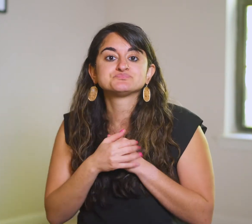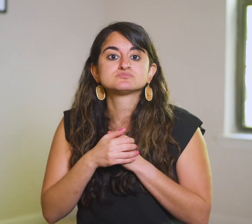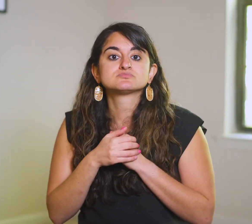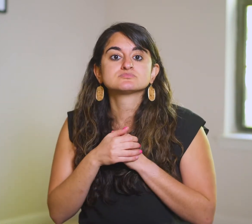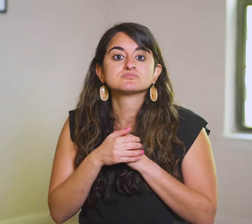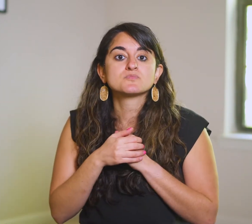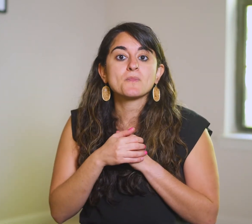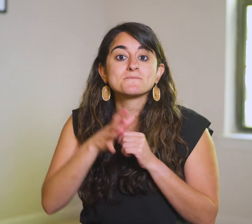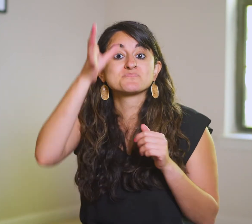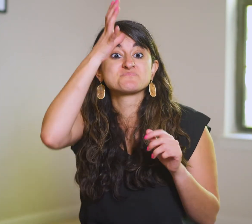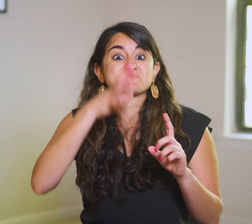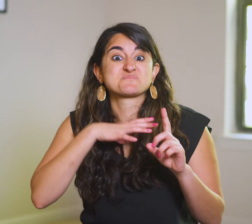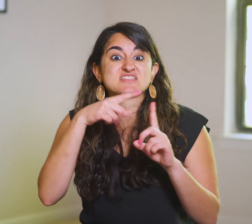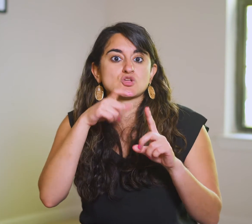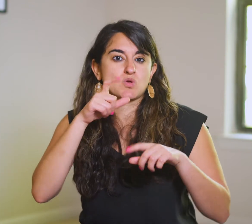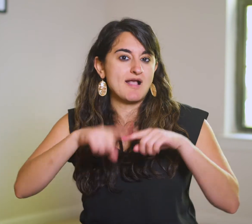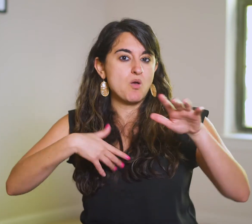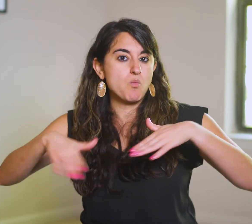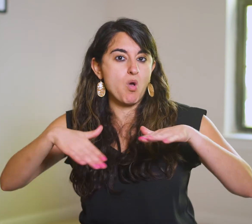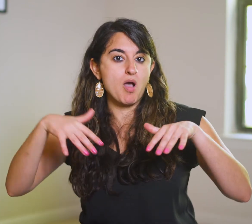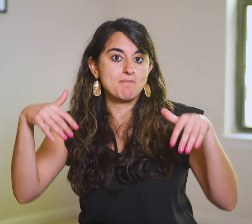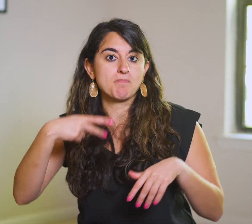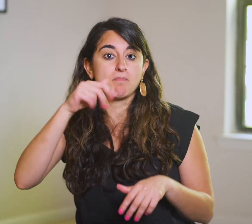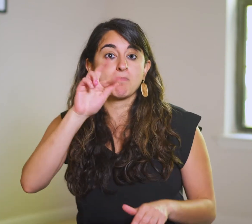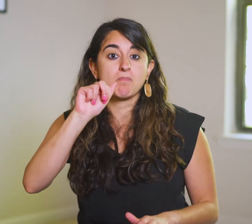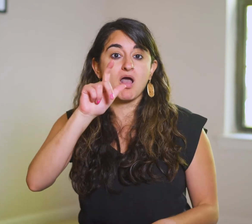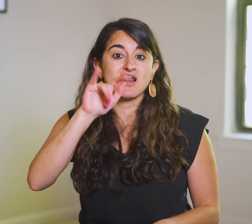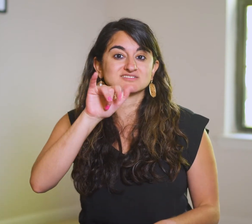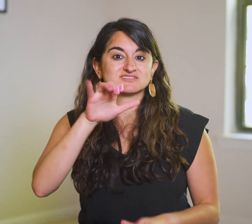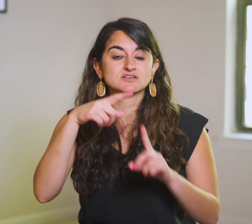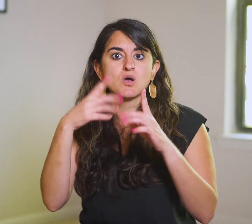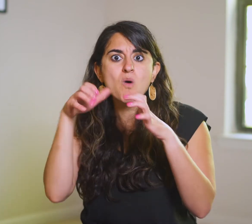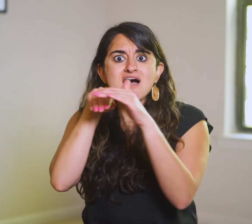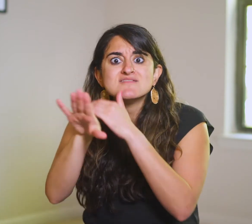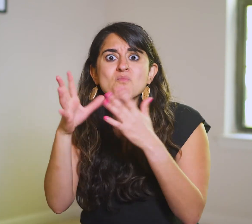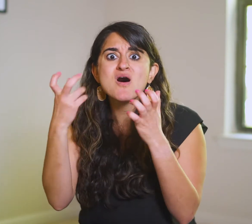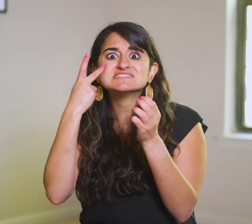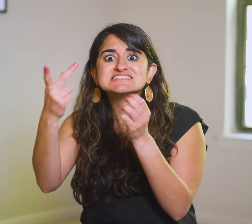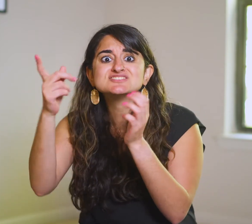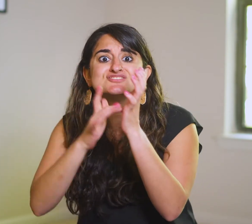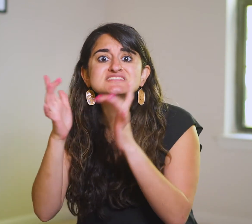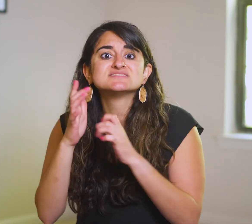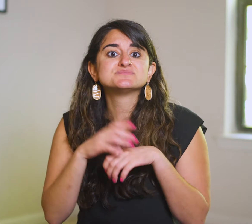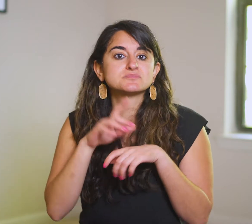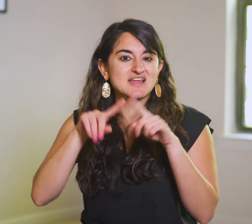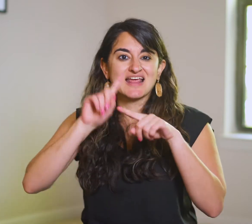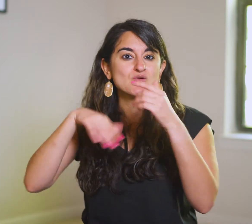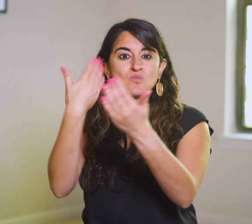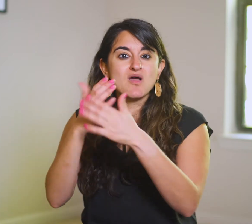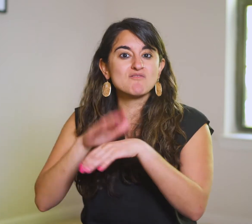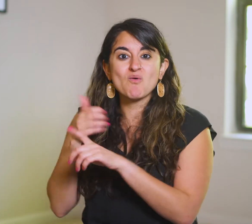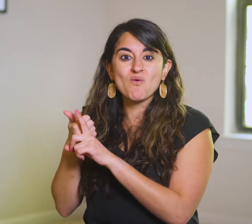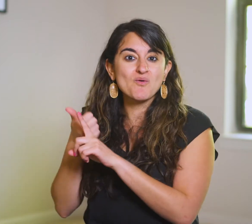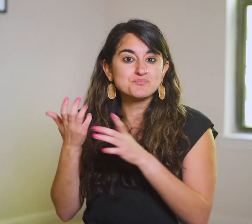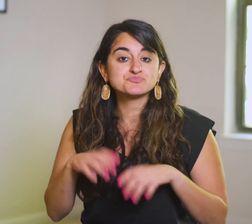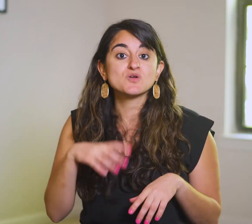A paralytic man wants in, but he can’t get there on his own.